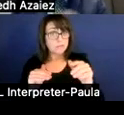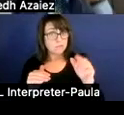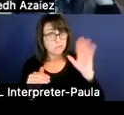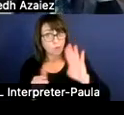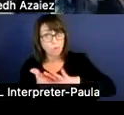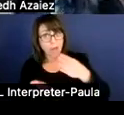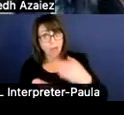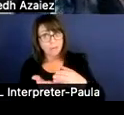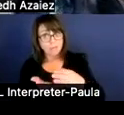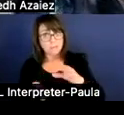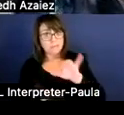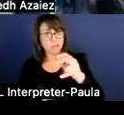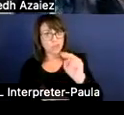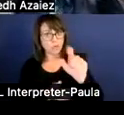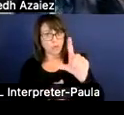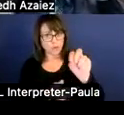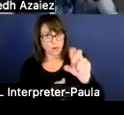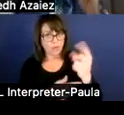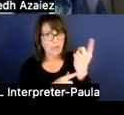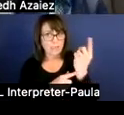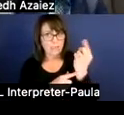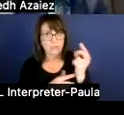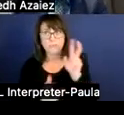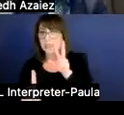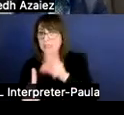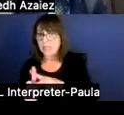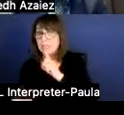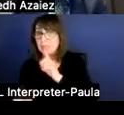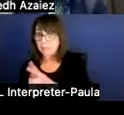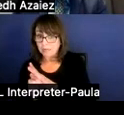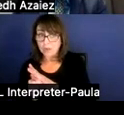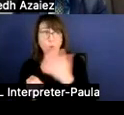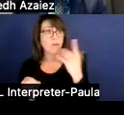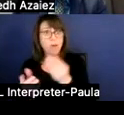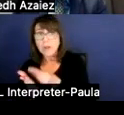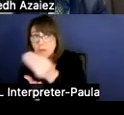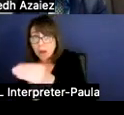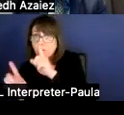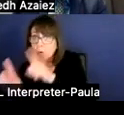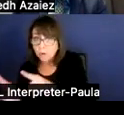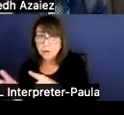170 million assigned and committed means that we have either purchase orders or projects on the books